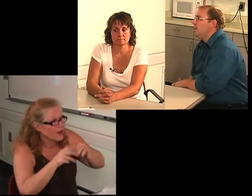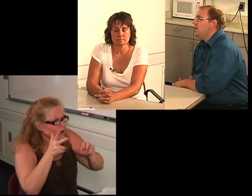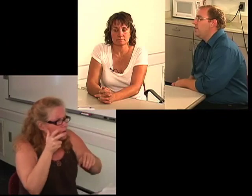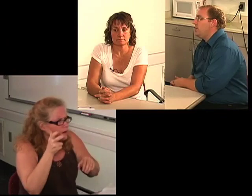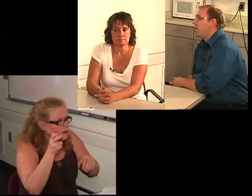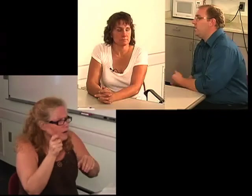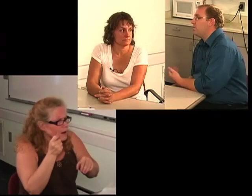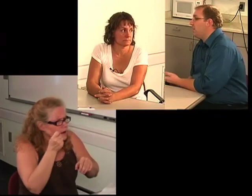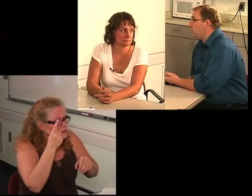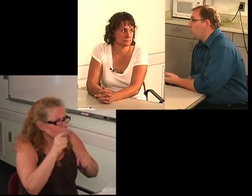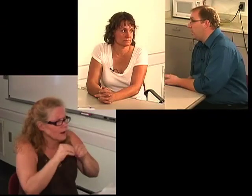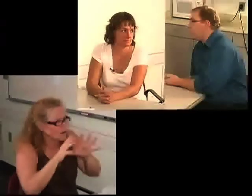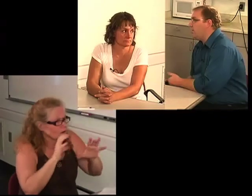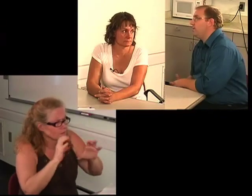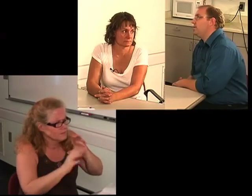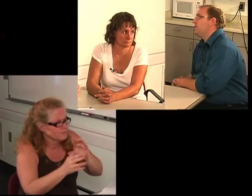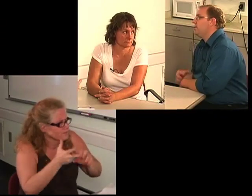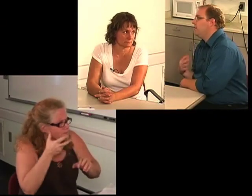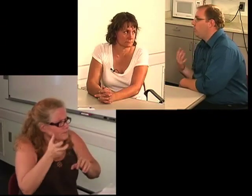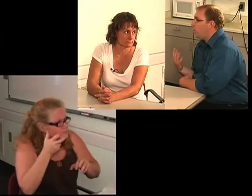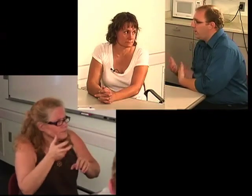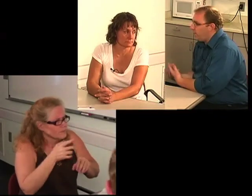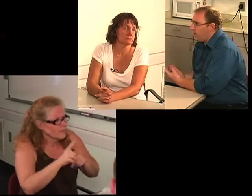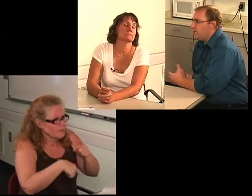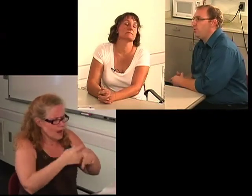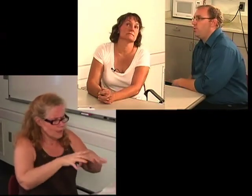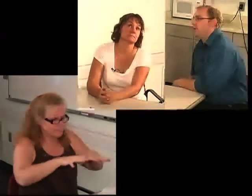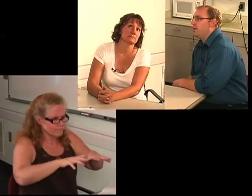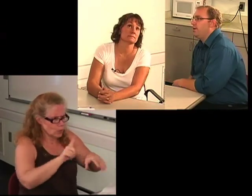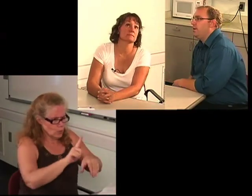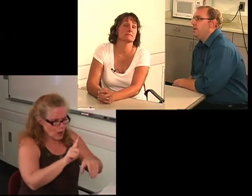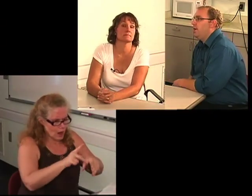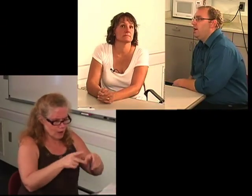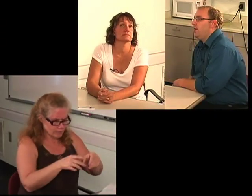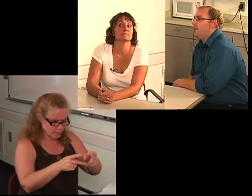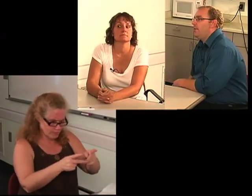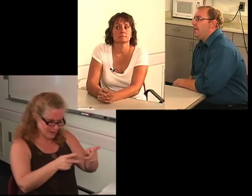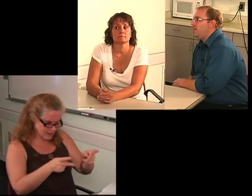They may try to explain to you where it hurts, where they want you to work.